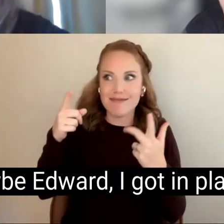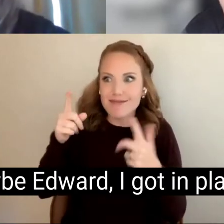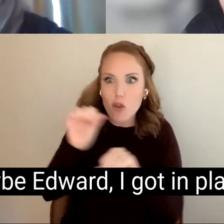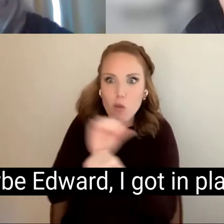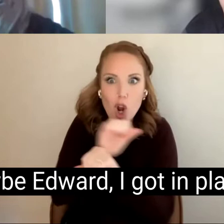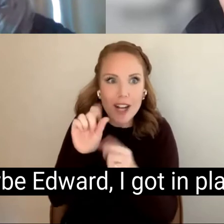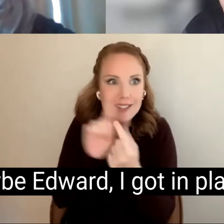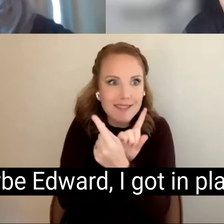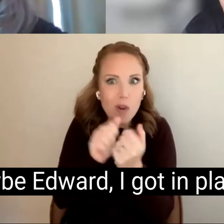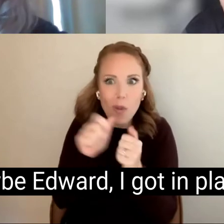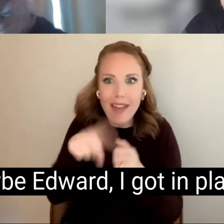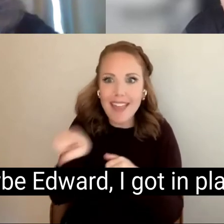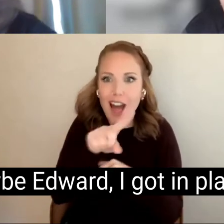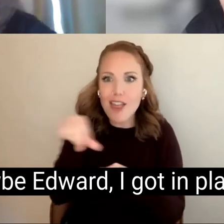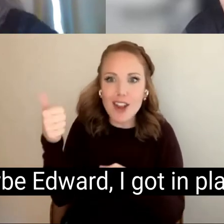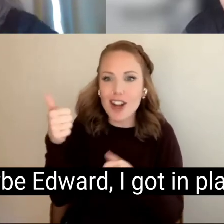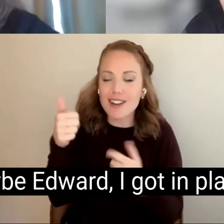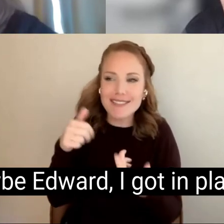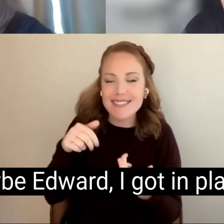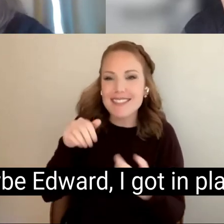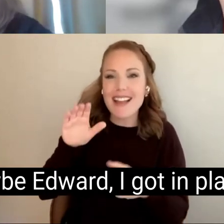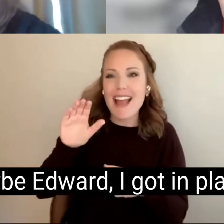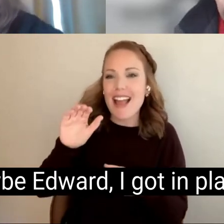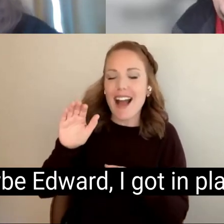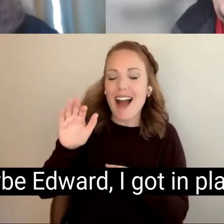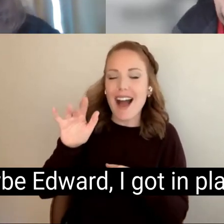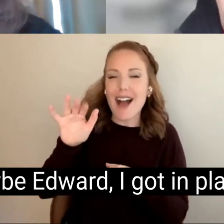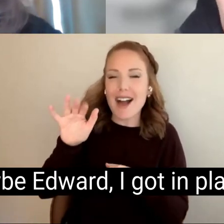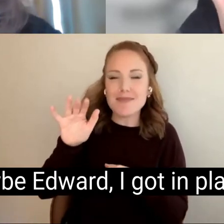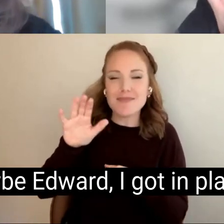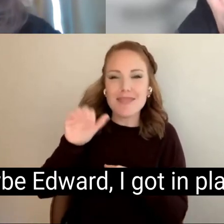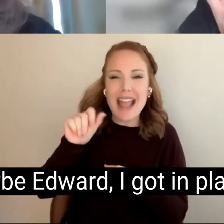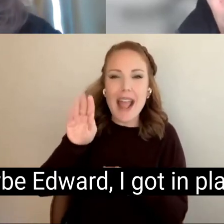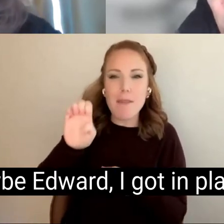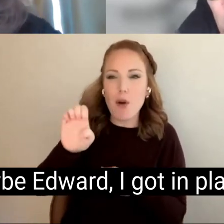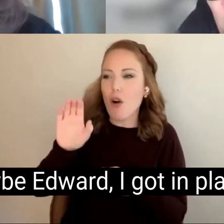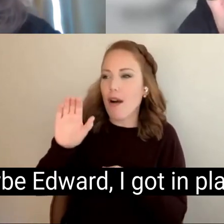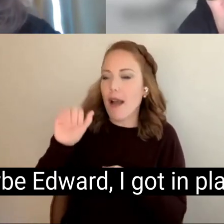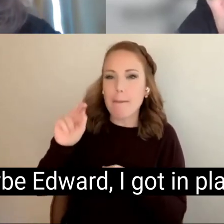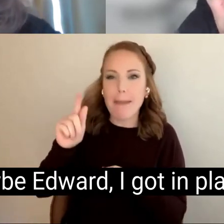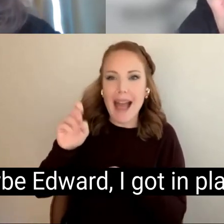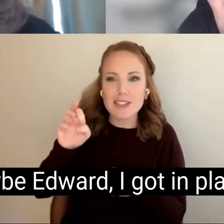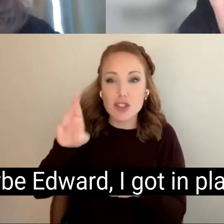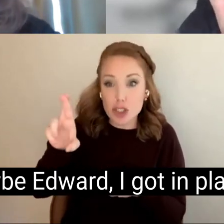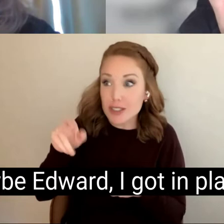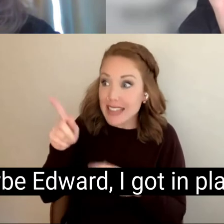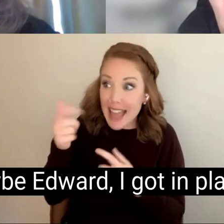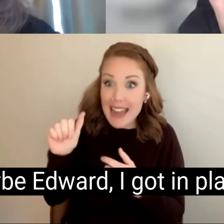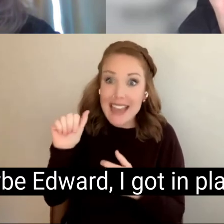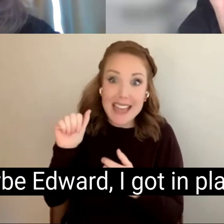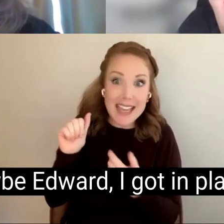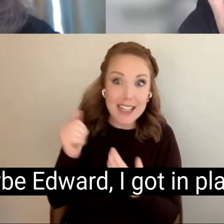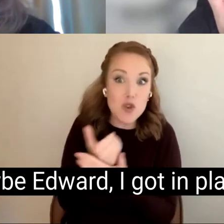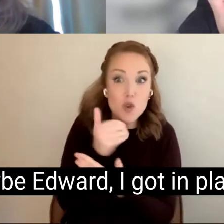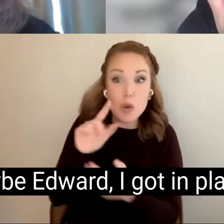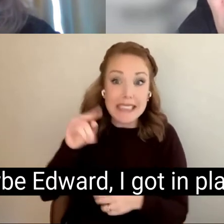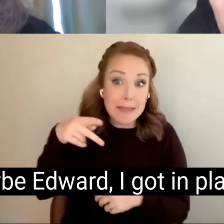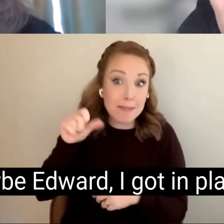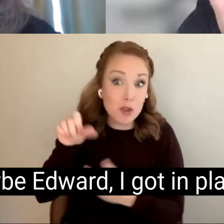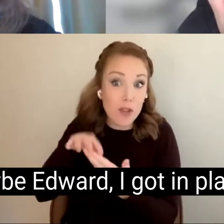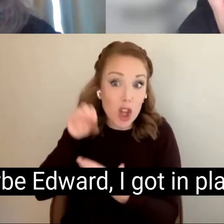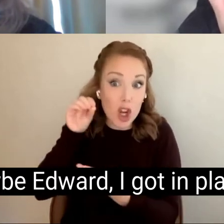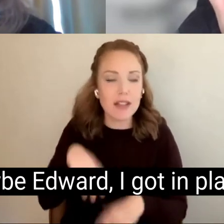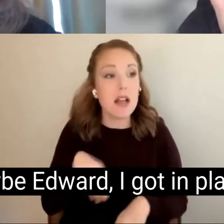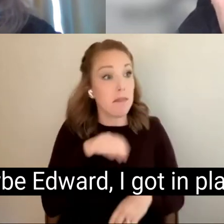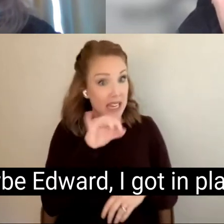anyone? Maybe Edward, I got in place early on.